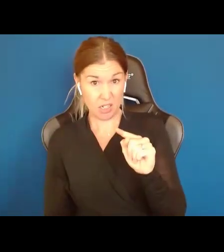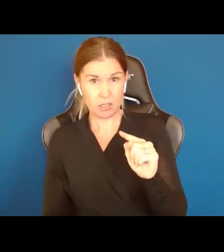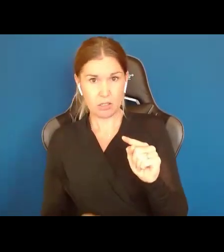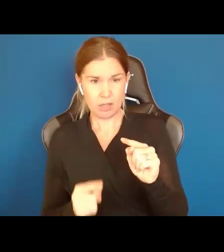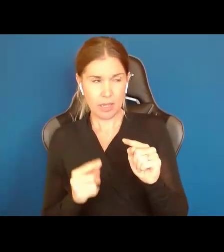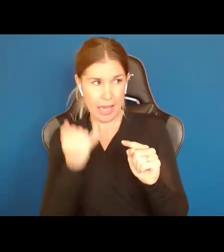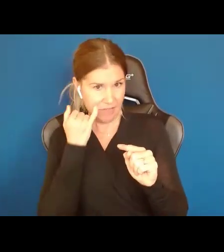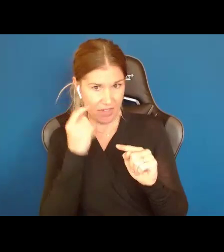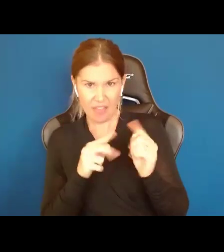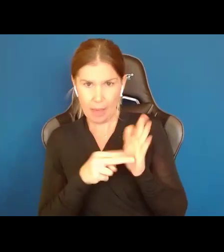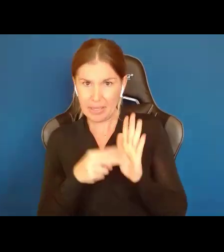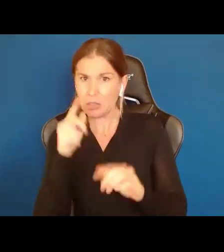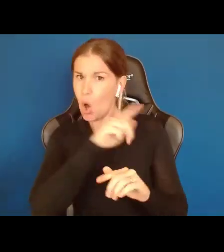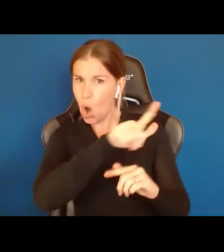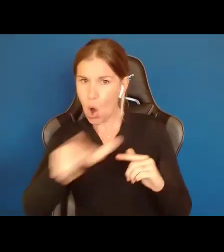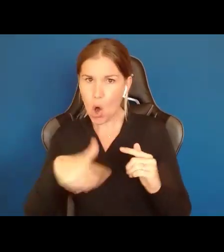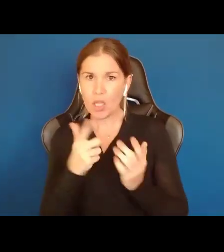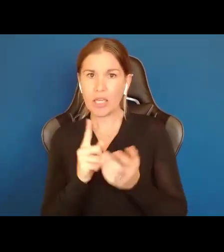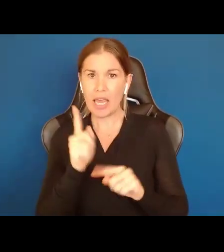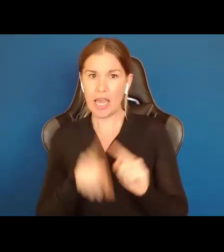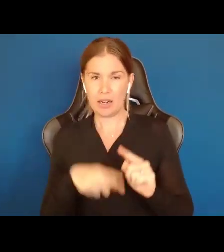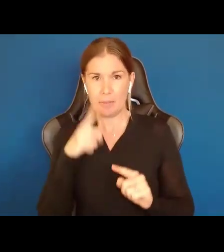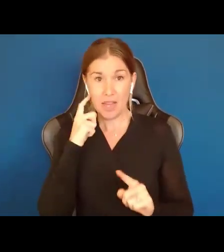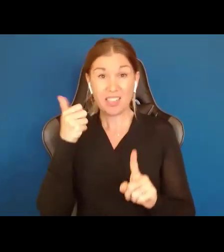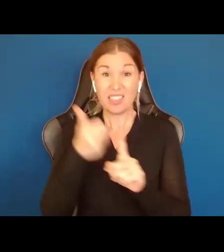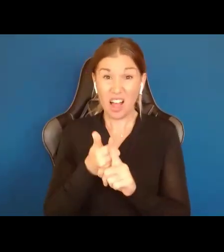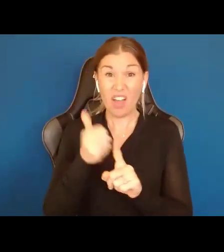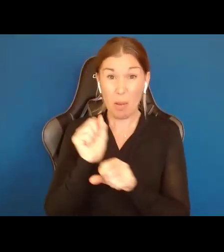because if you are running a business, you're self employed, you may need a ton of help. You may need an accountant,